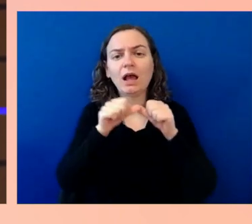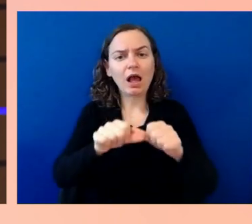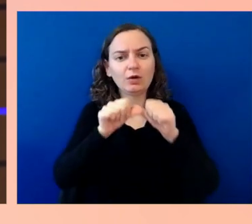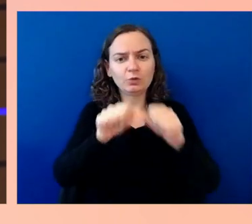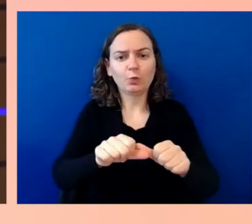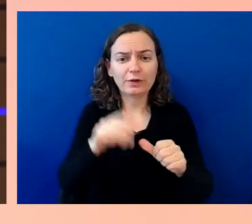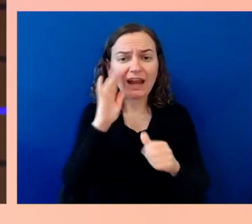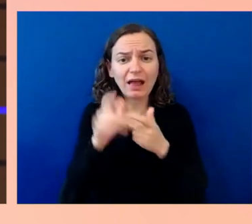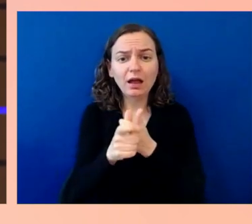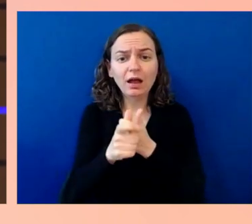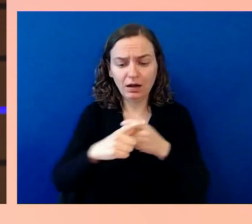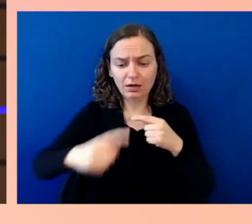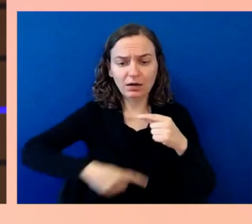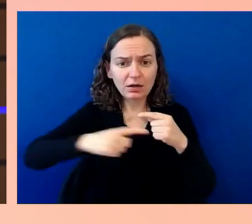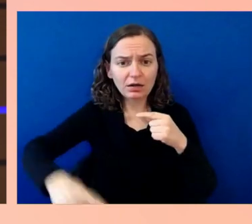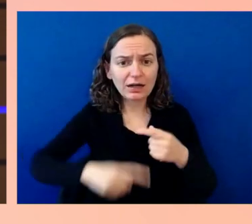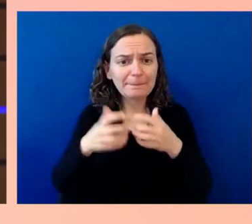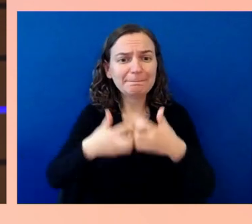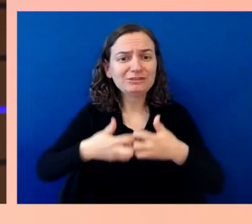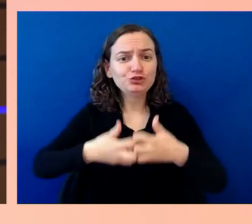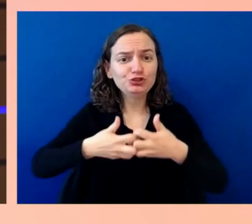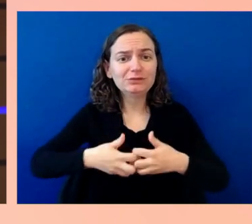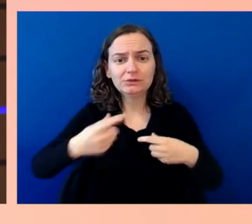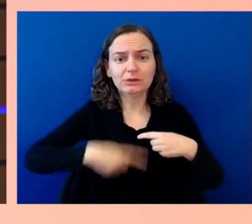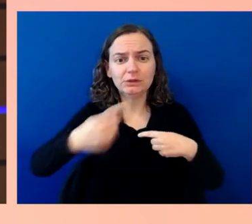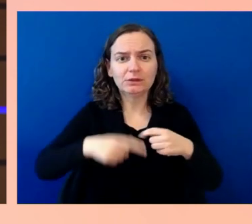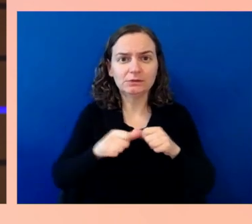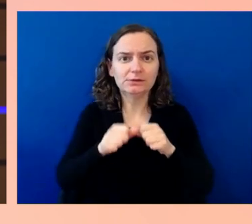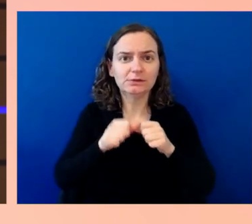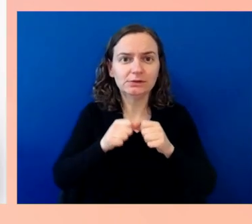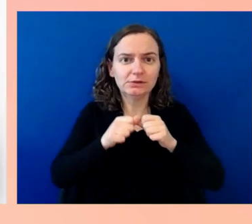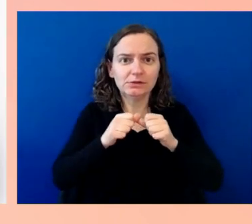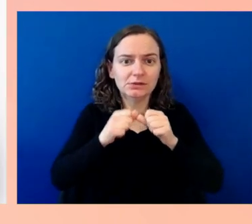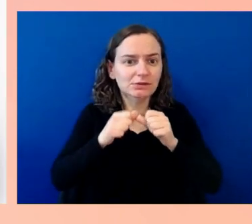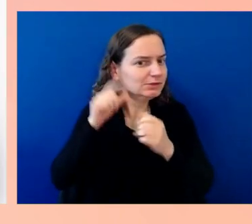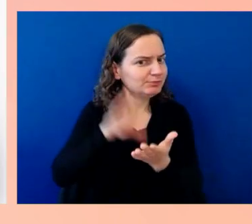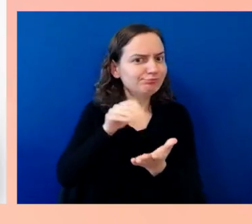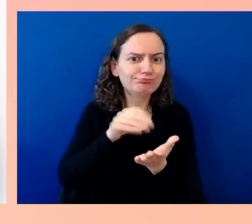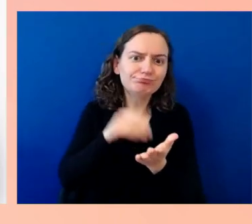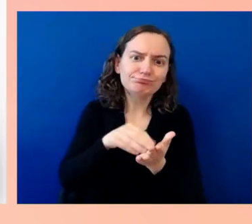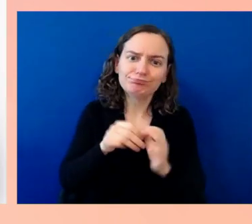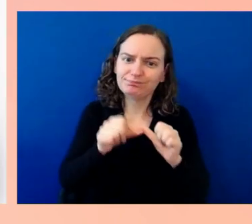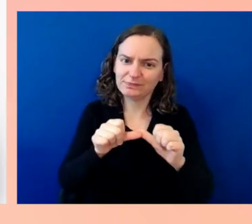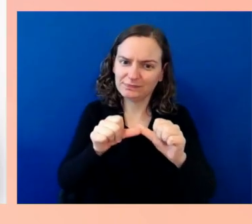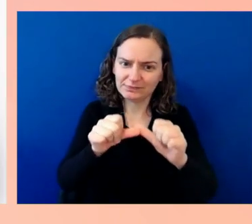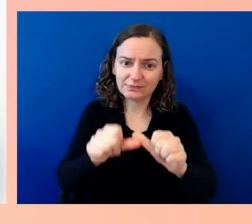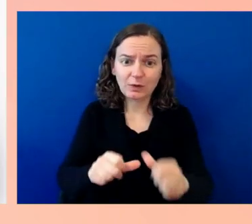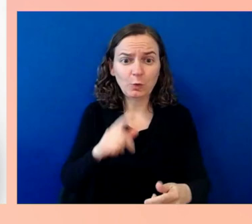when we moved into the pandemic period, like the town hall meetings, for example, this thing that was very analog.